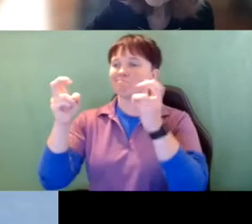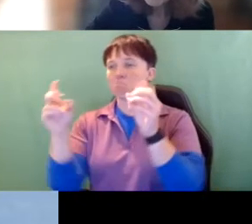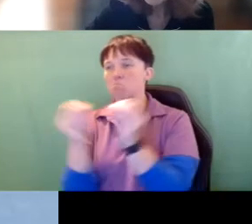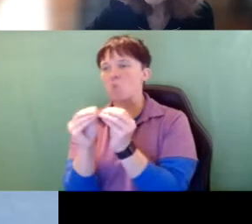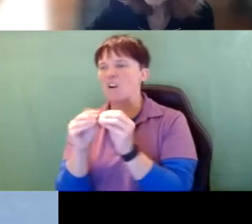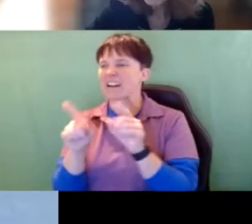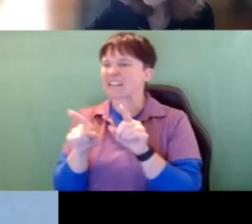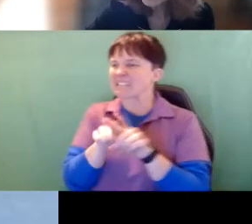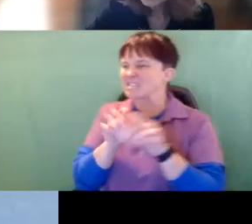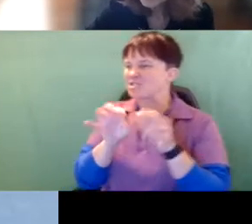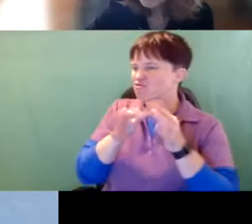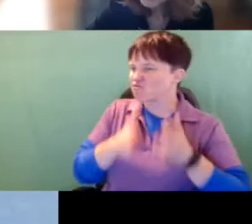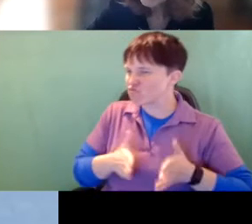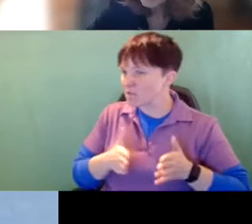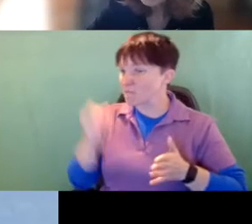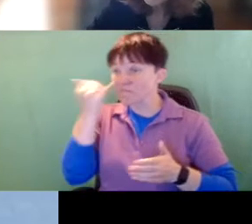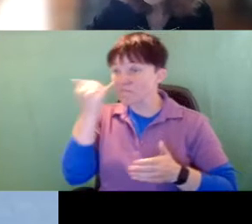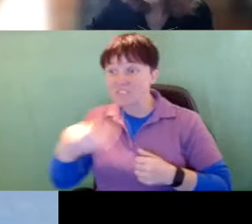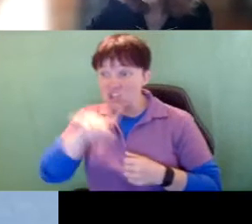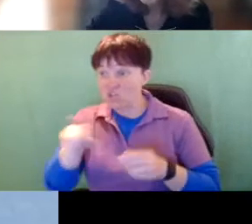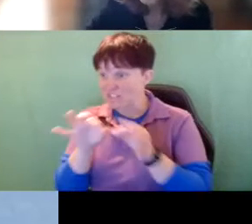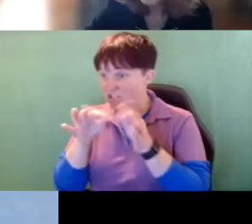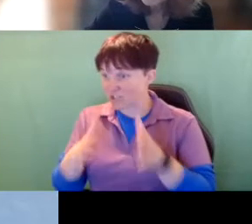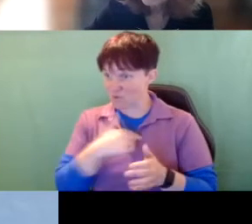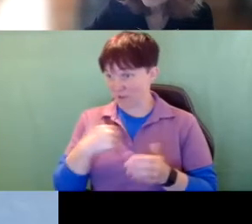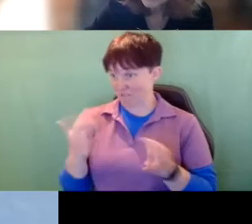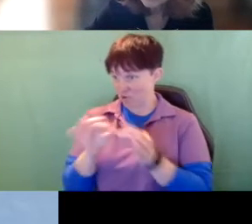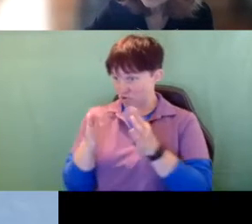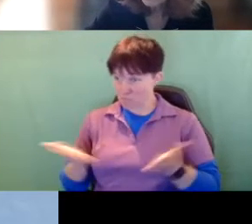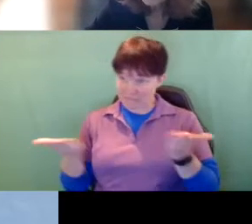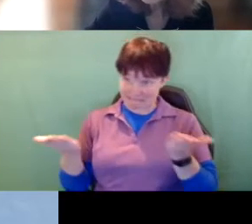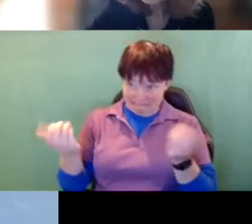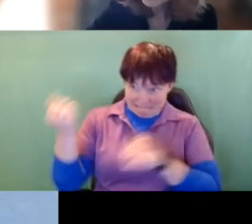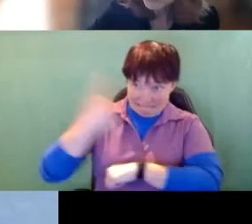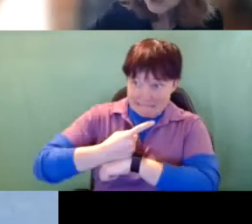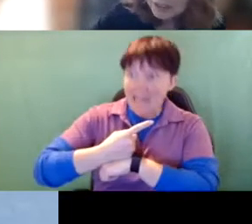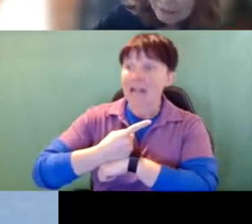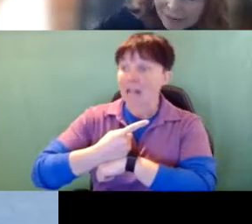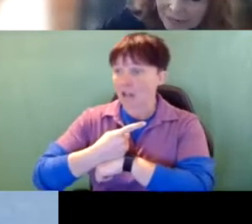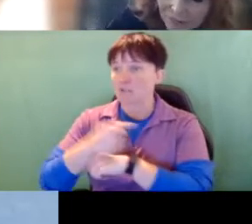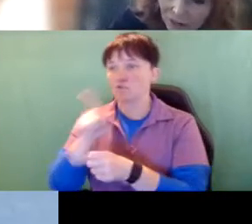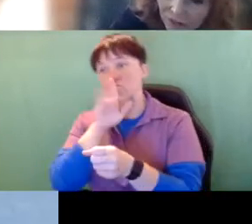If any of you are interpreters we have interpreters with us today you can be sure they have gone